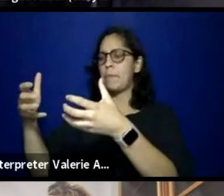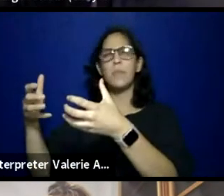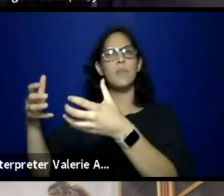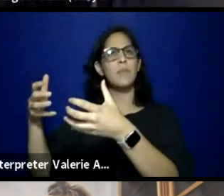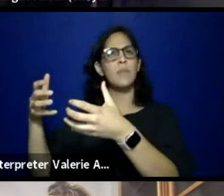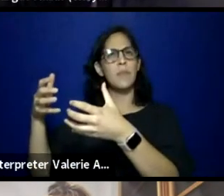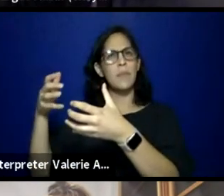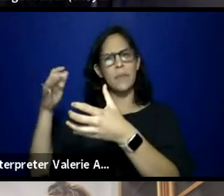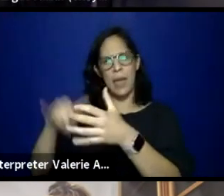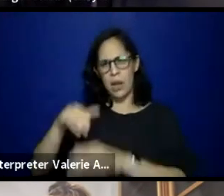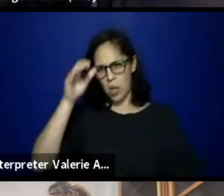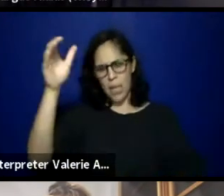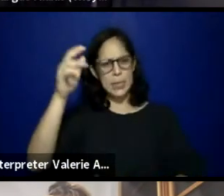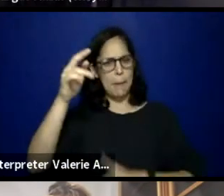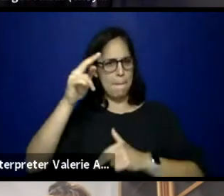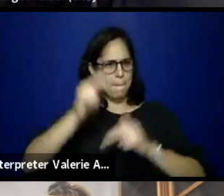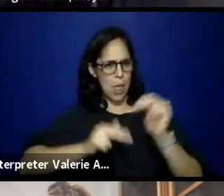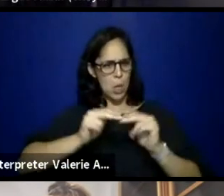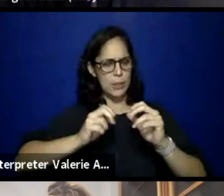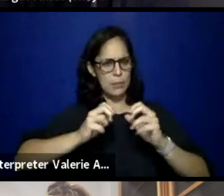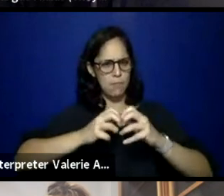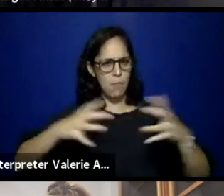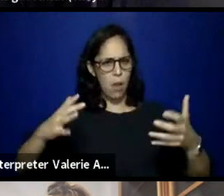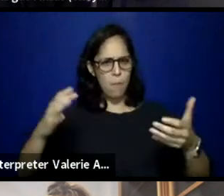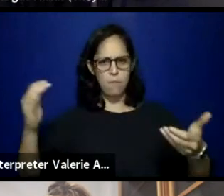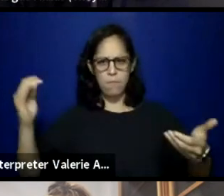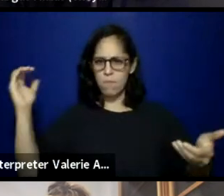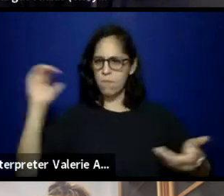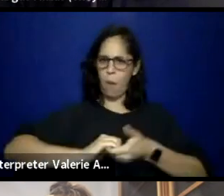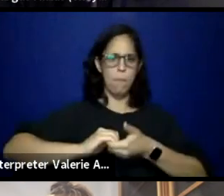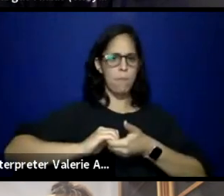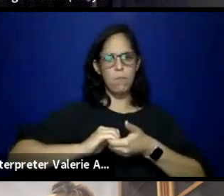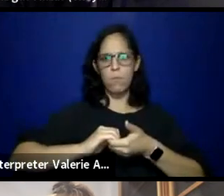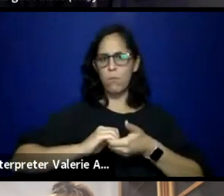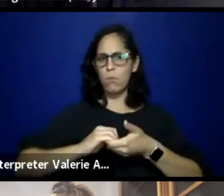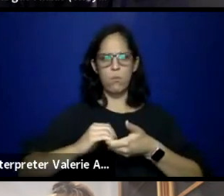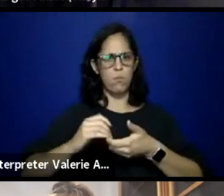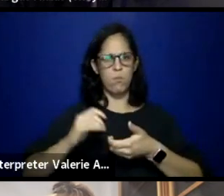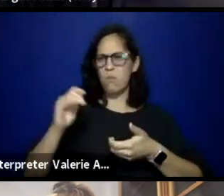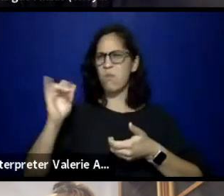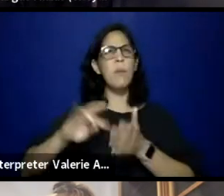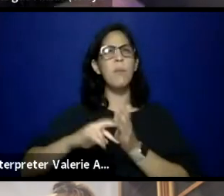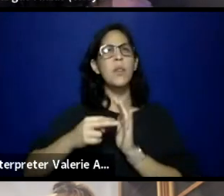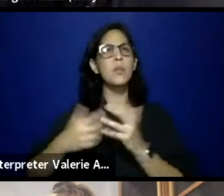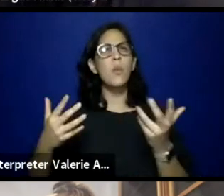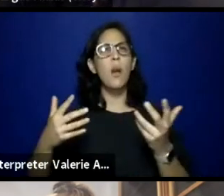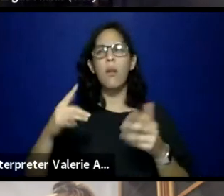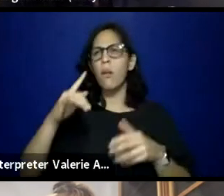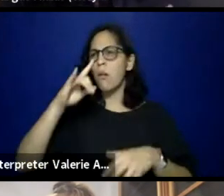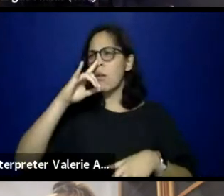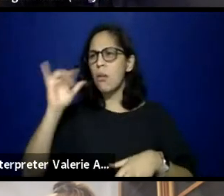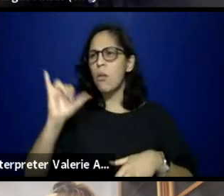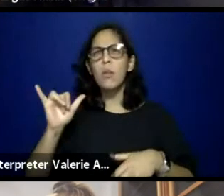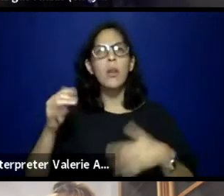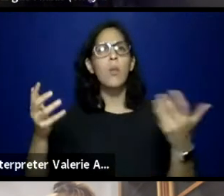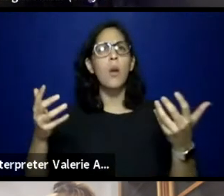Through ITM, what does it mean to build, as we elevate what theater is,